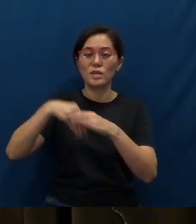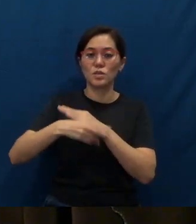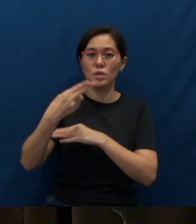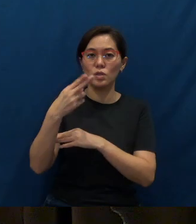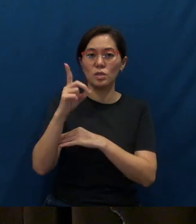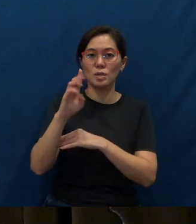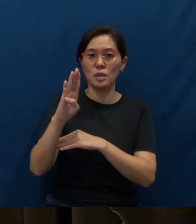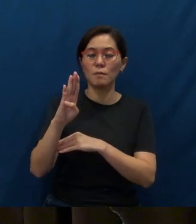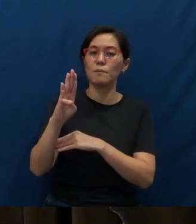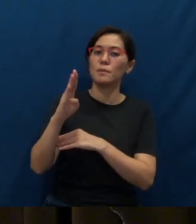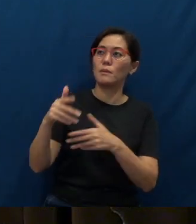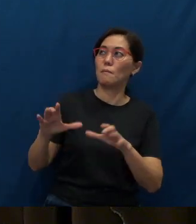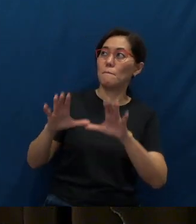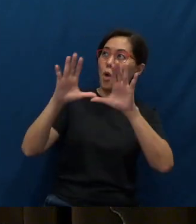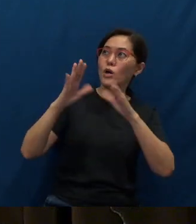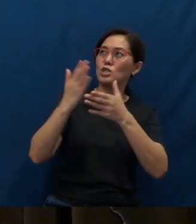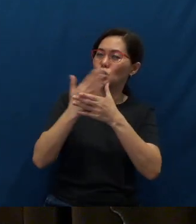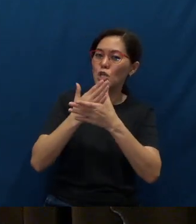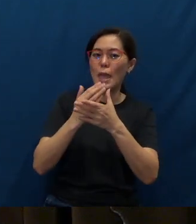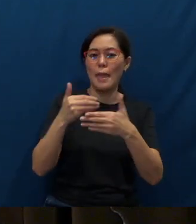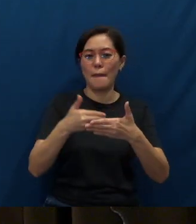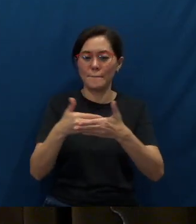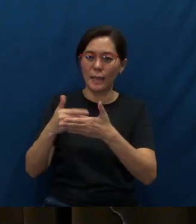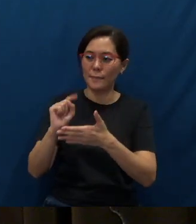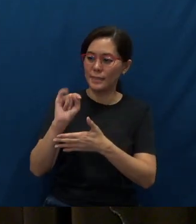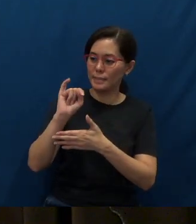baby tips and sharing Shopee discounts.